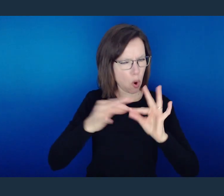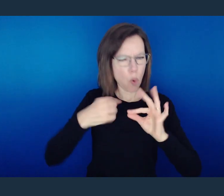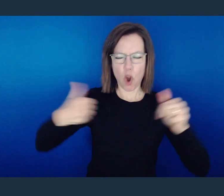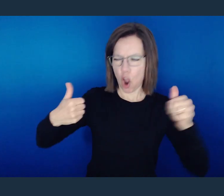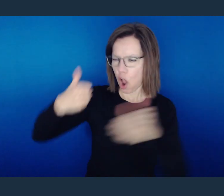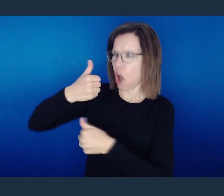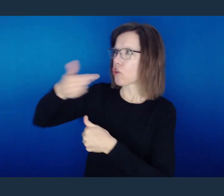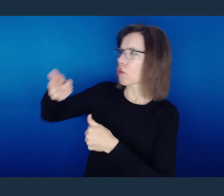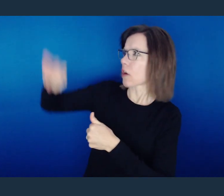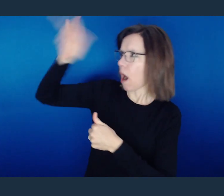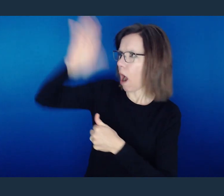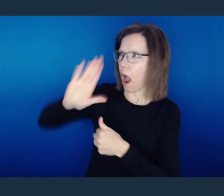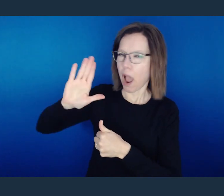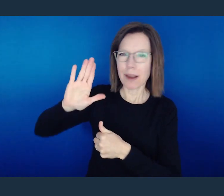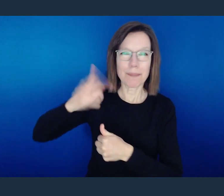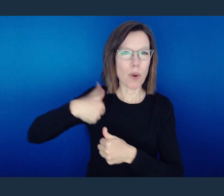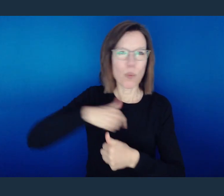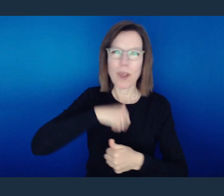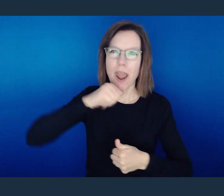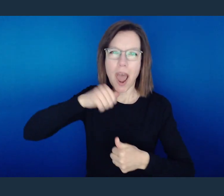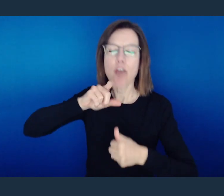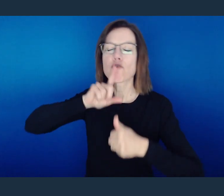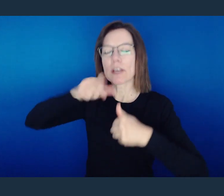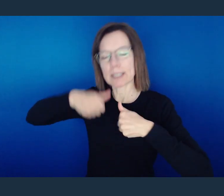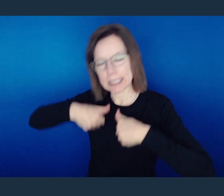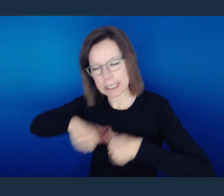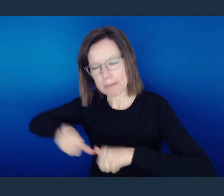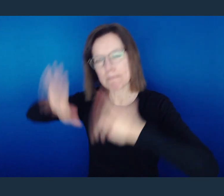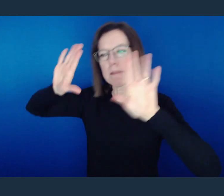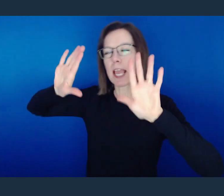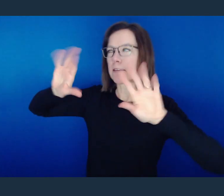to be under God, but the reality is, it's not submitted to God.